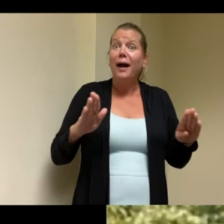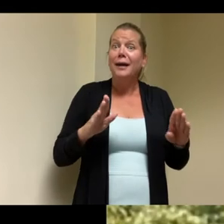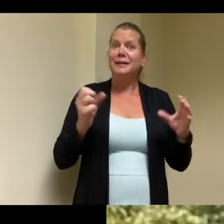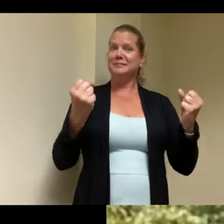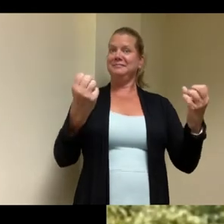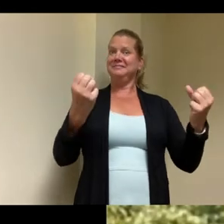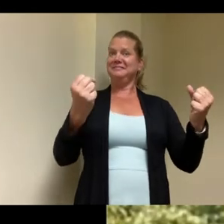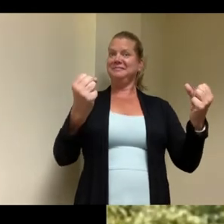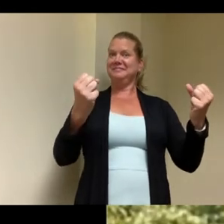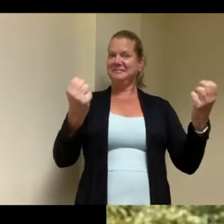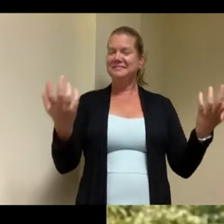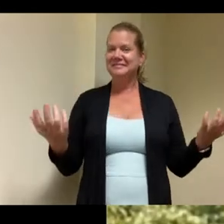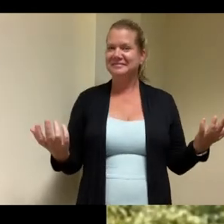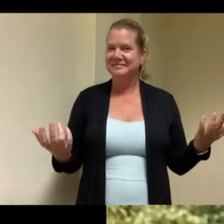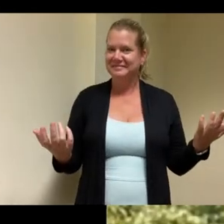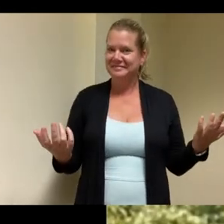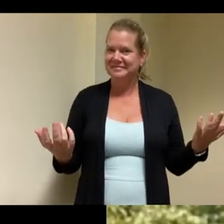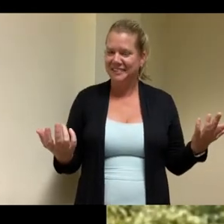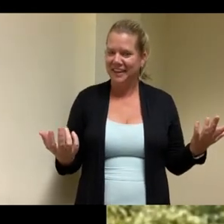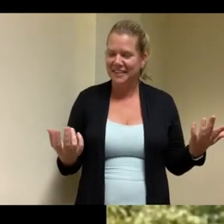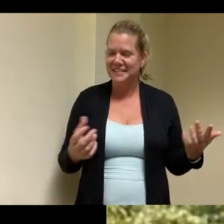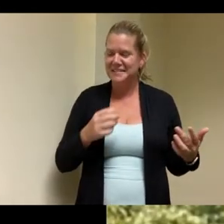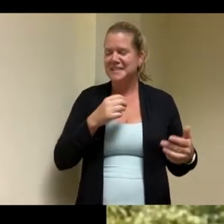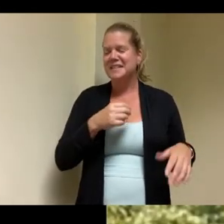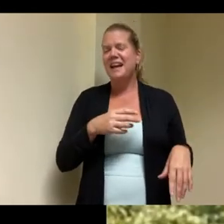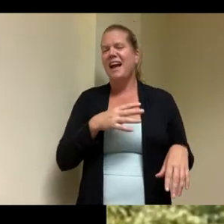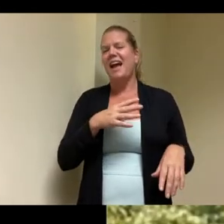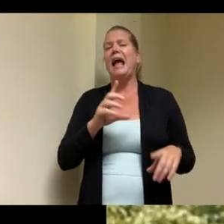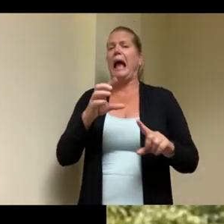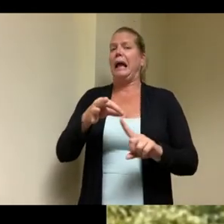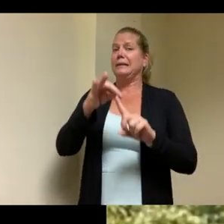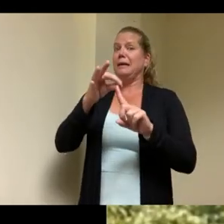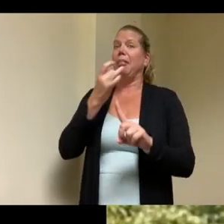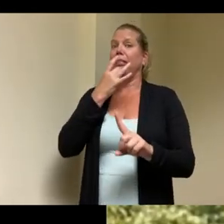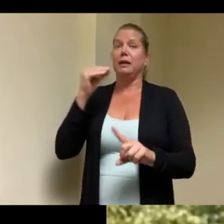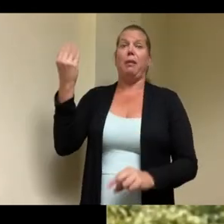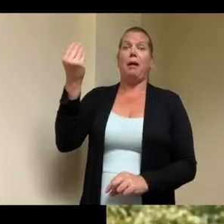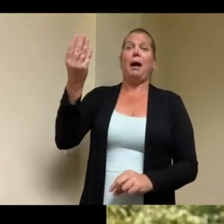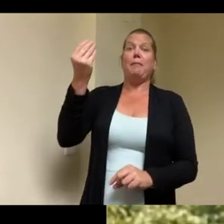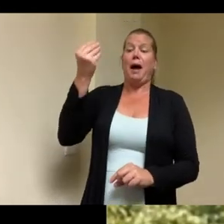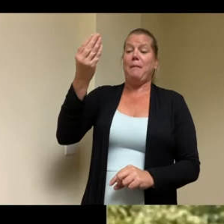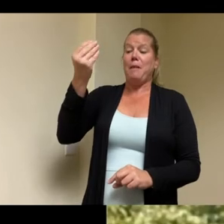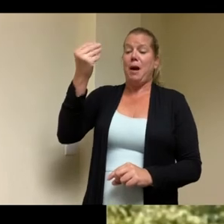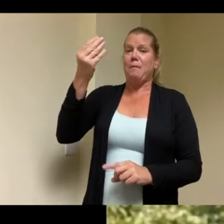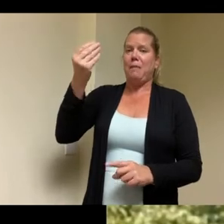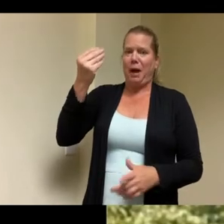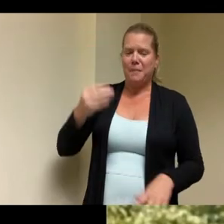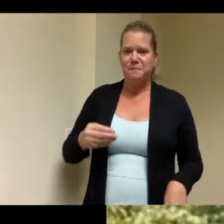we've had that problem before yeah or the or the van backing up or those kind of things but we made it so that that won't happen